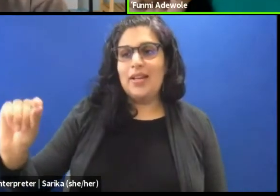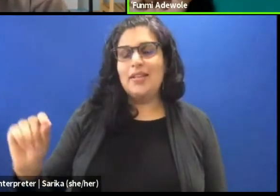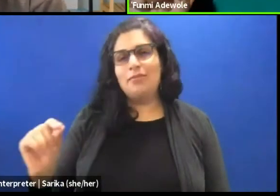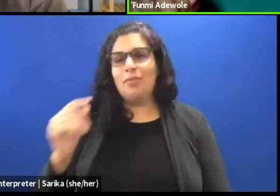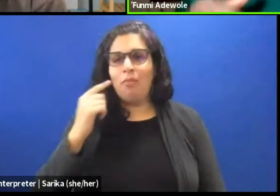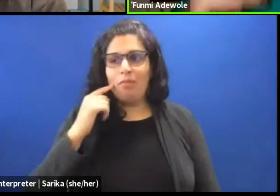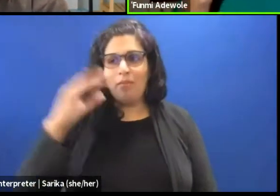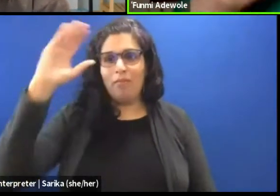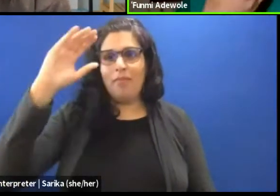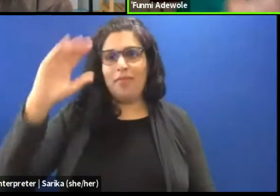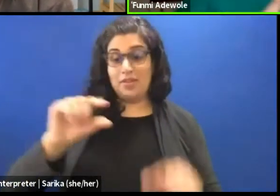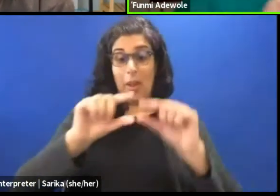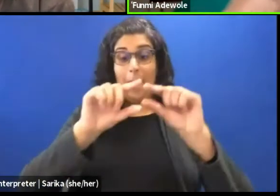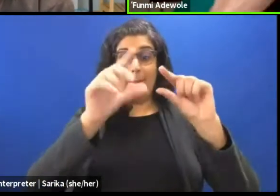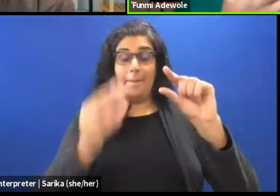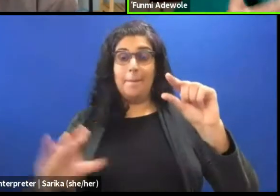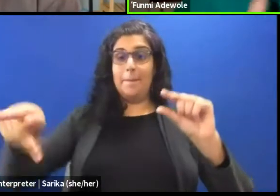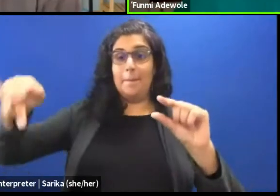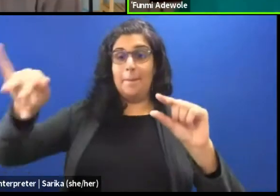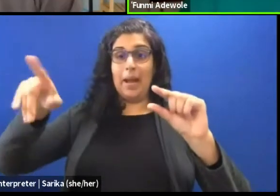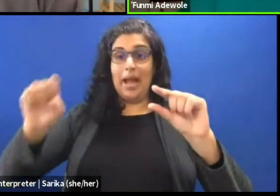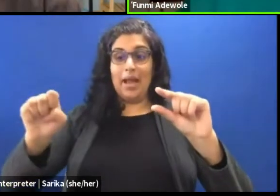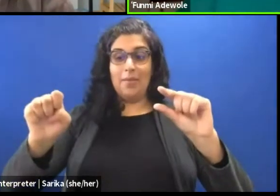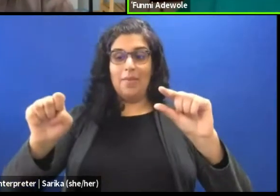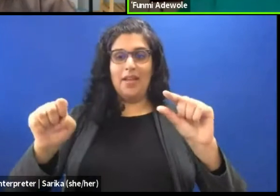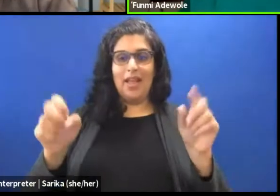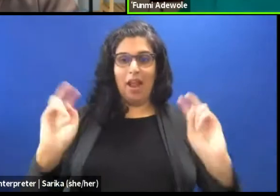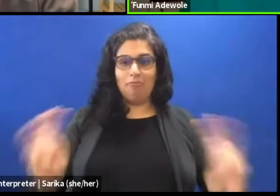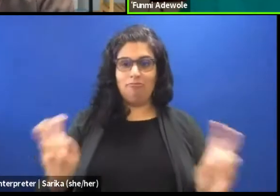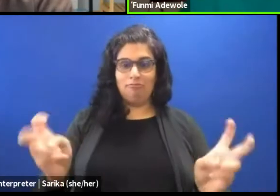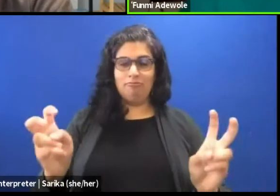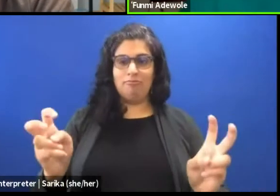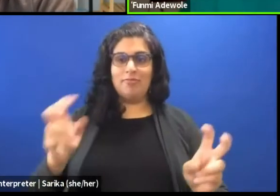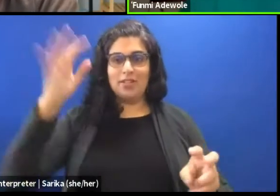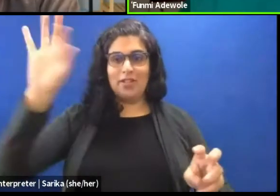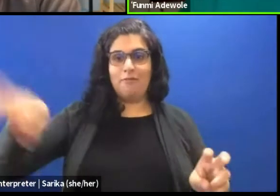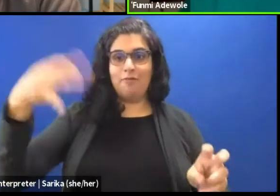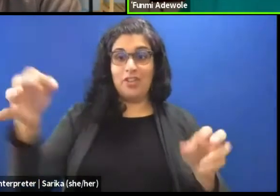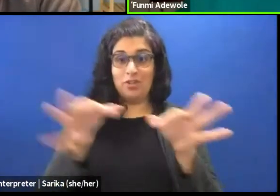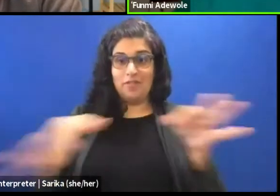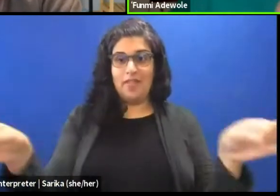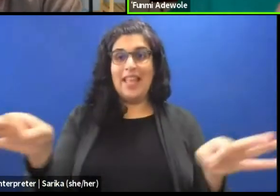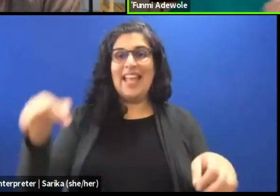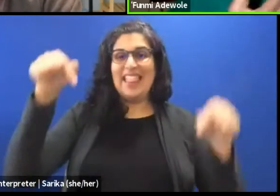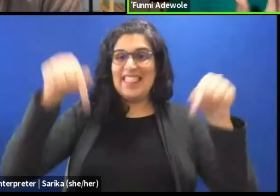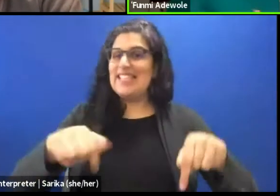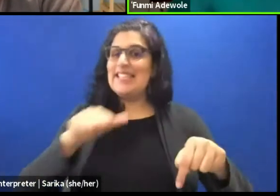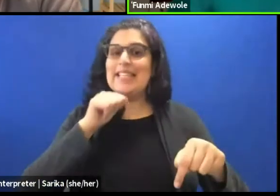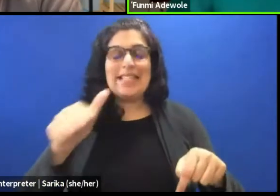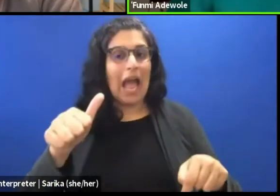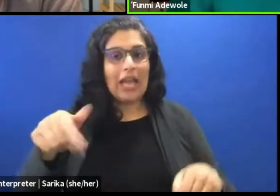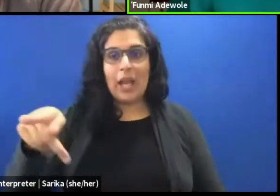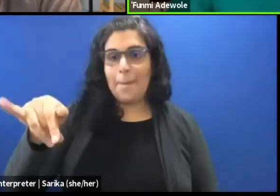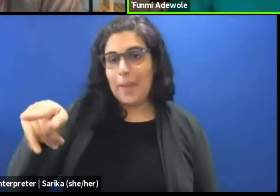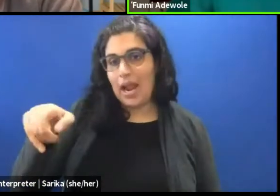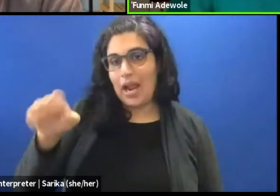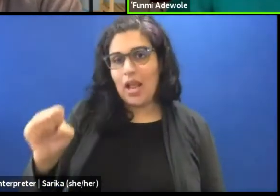You know, so I think she was playing off of that particular art work. But then she is a mixed-race woman